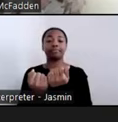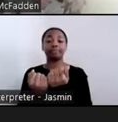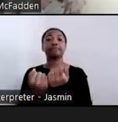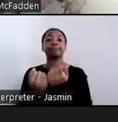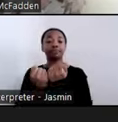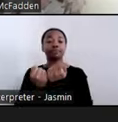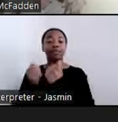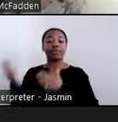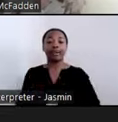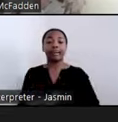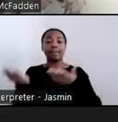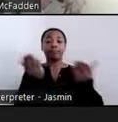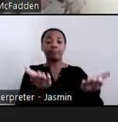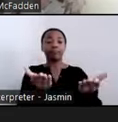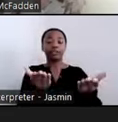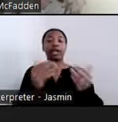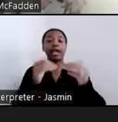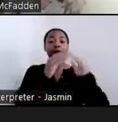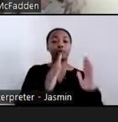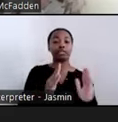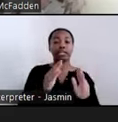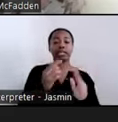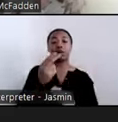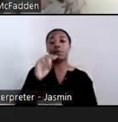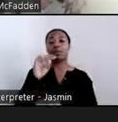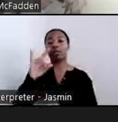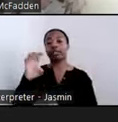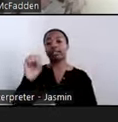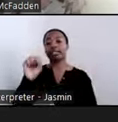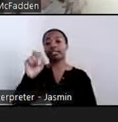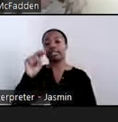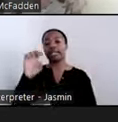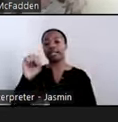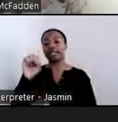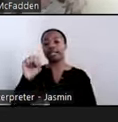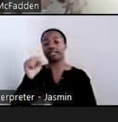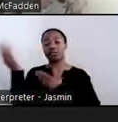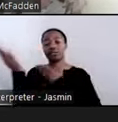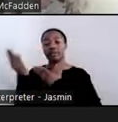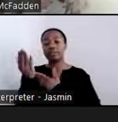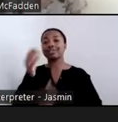homeless services, aging and disability services, and health, including physical,